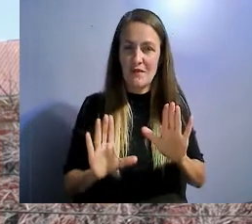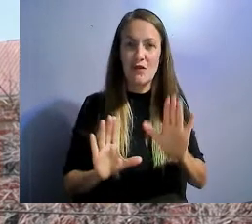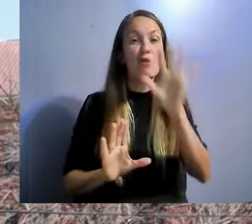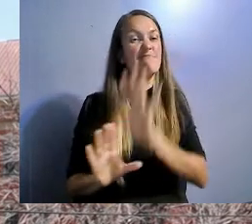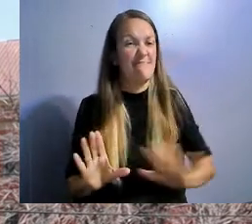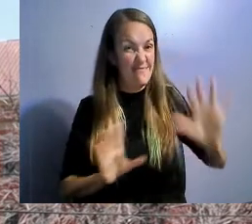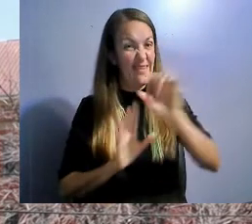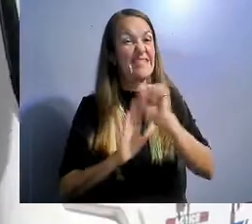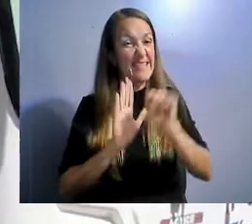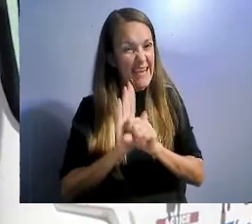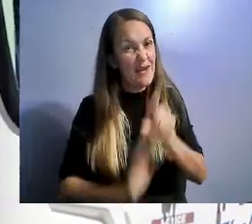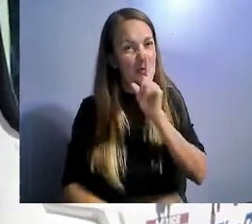disability coalition.